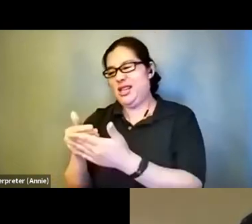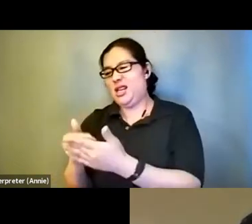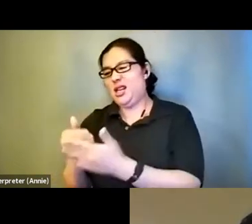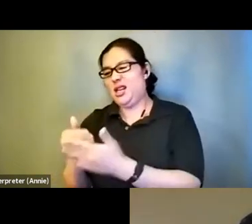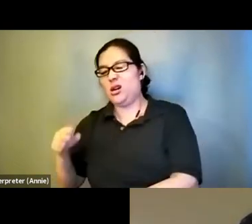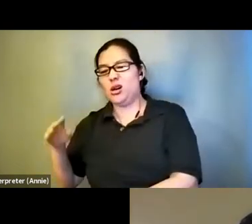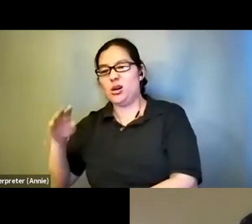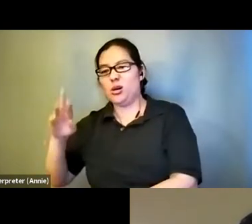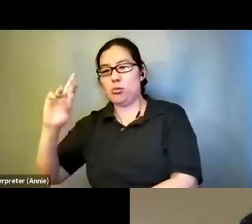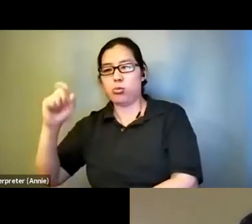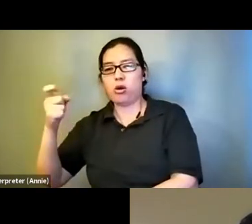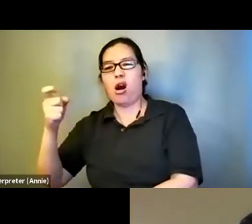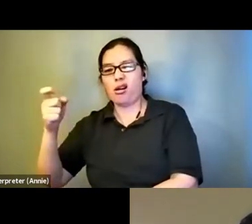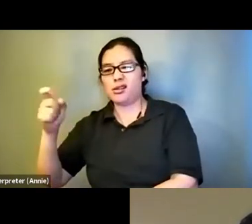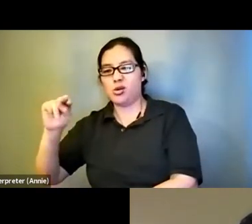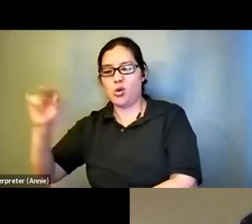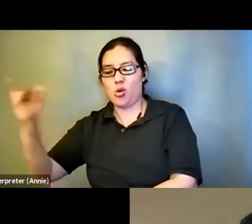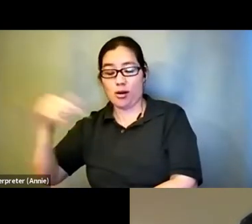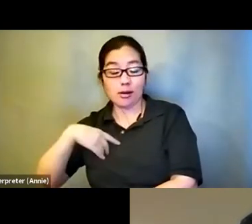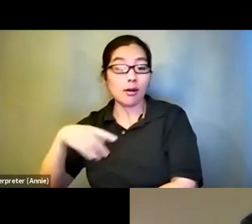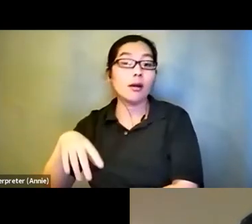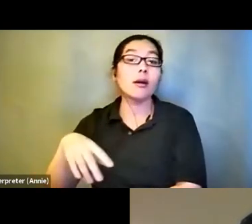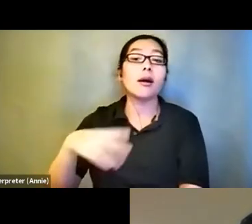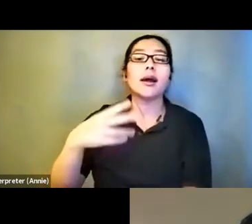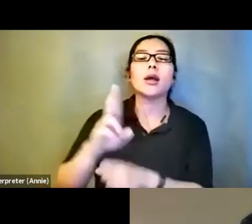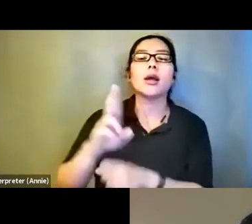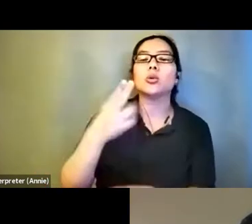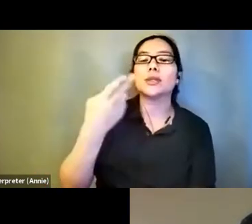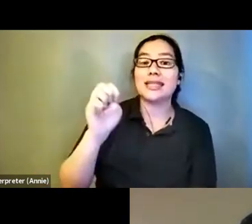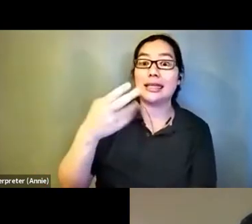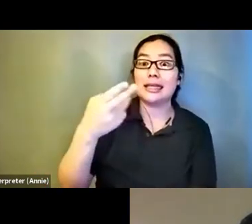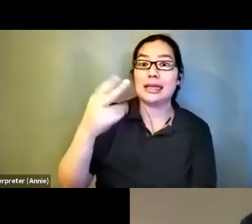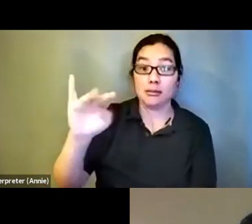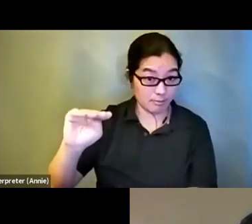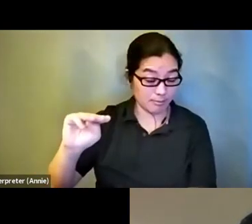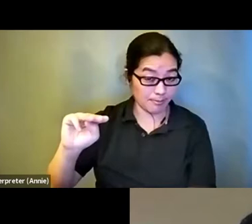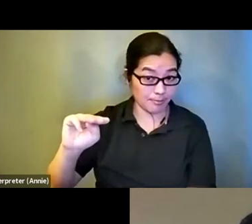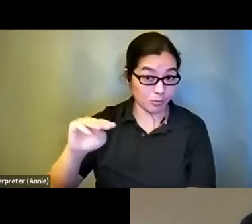let me pass the mic. Do we have Rick available yet? Emily Beitiks: He is